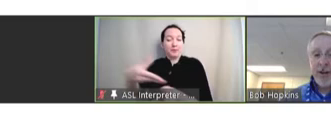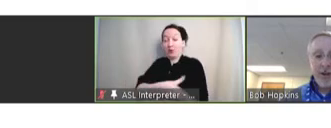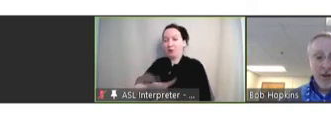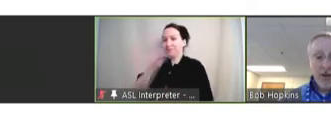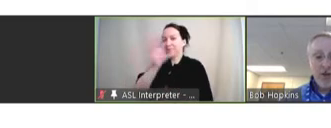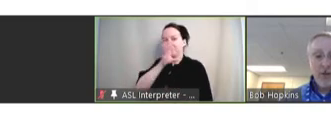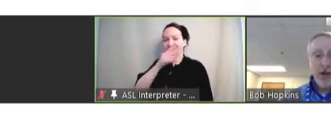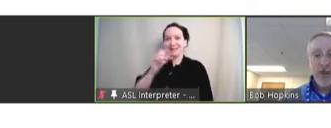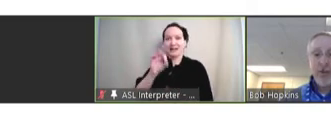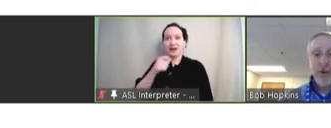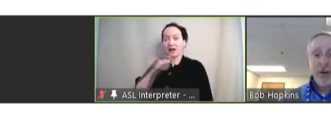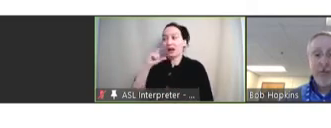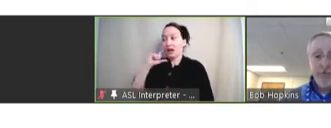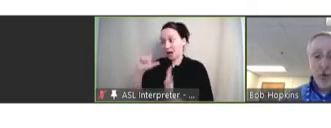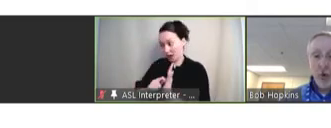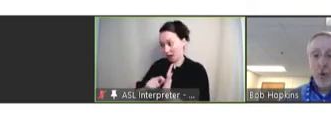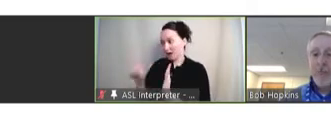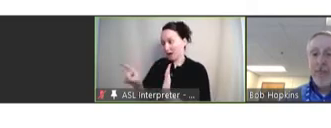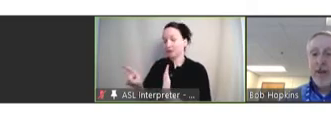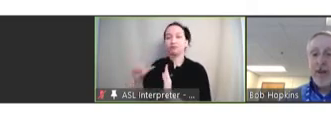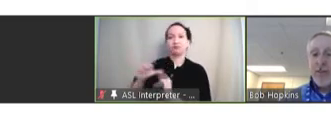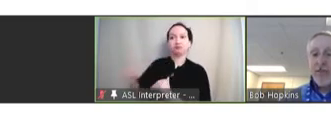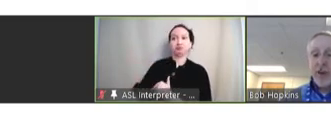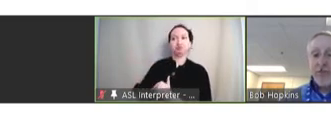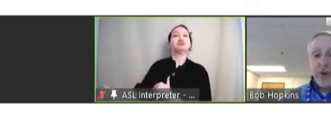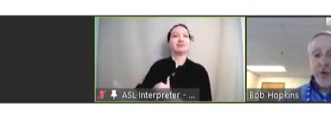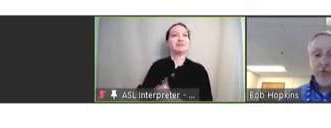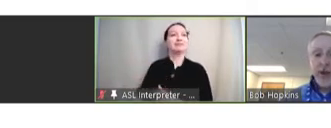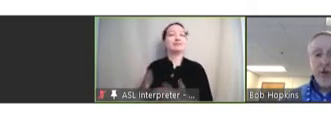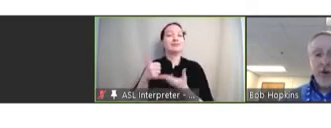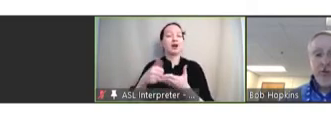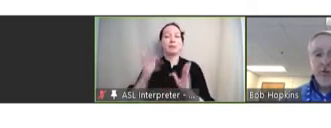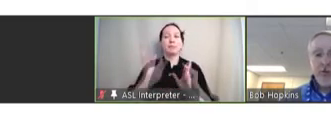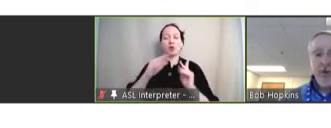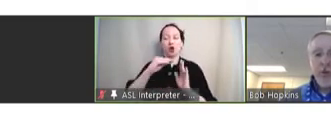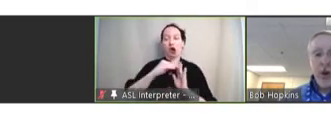acknowledge you by giving you the floor. This helps the notetaker and others to follow along.